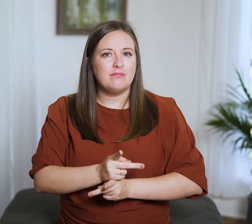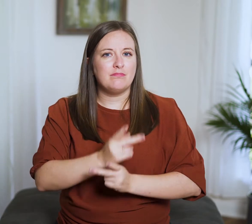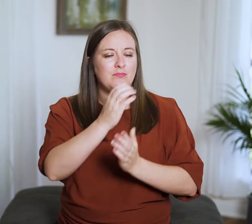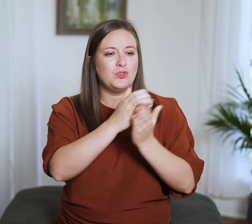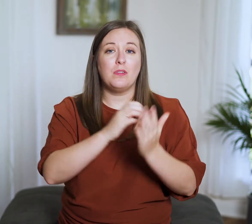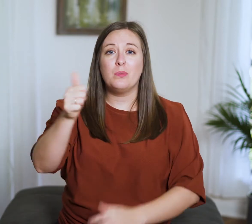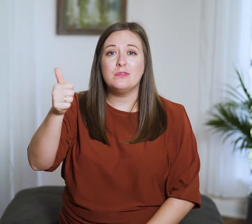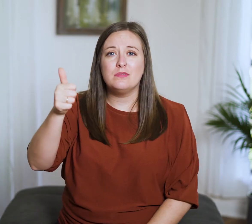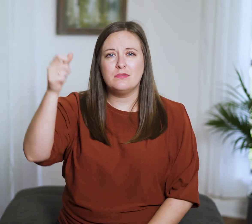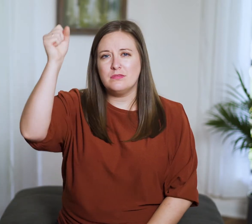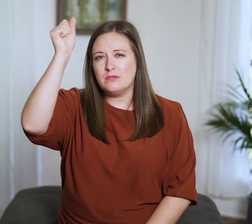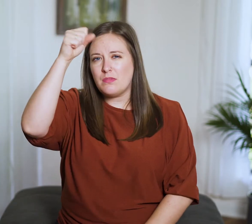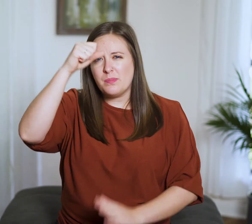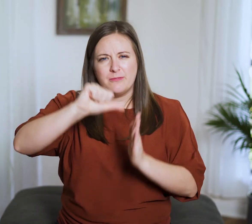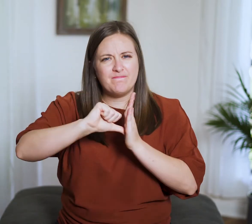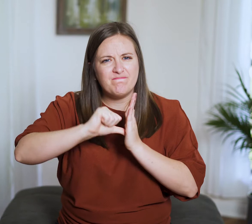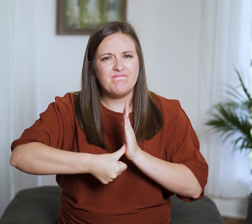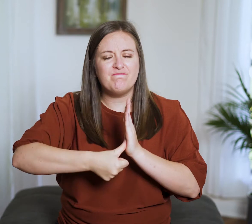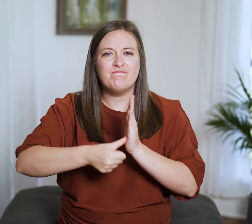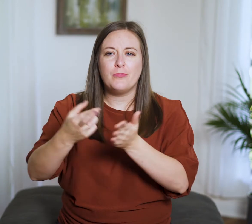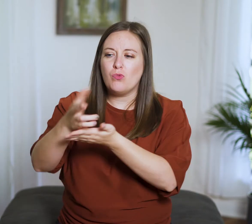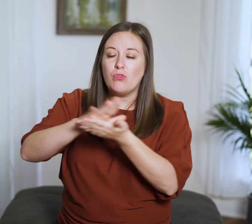Solomon leans on this throughout chapter 10: